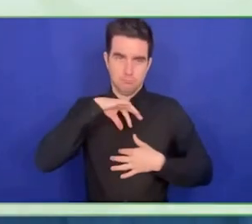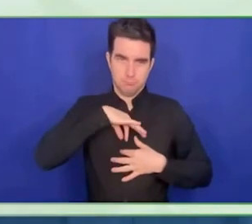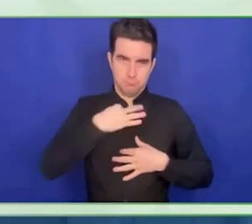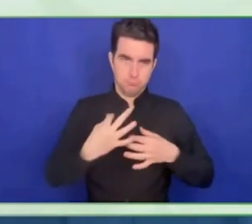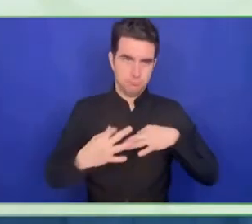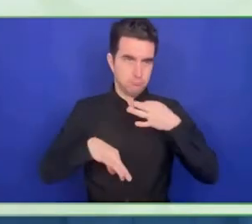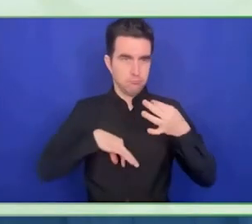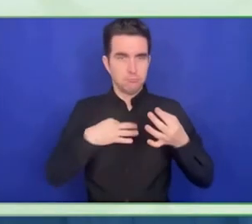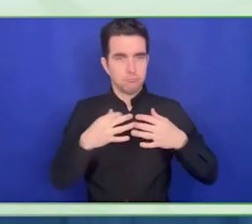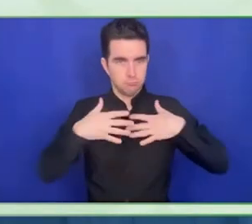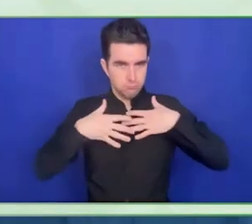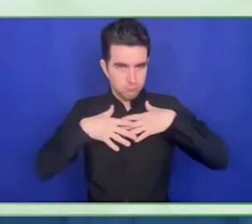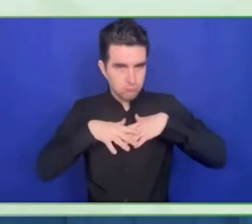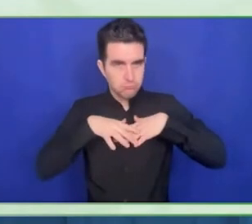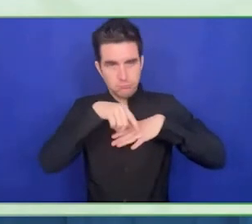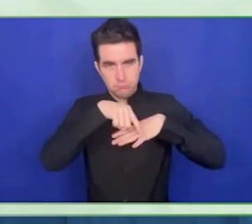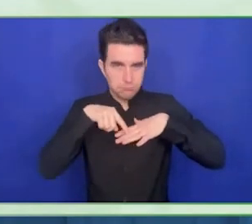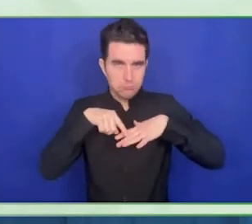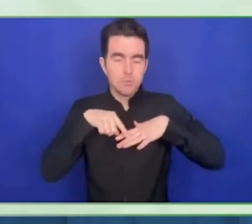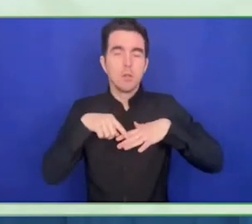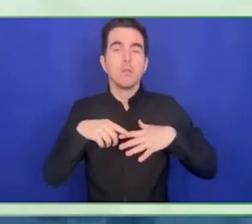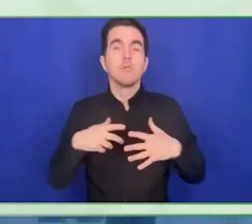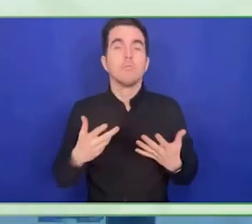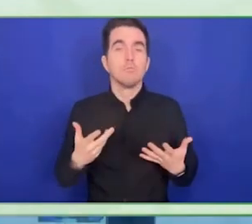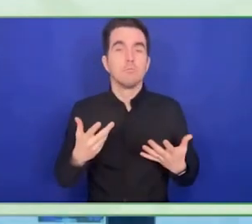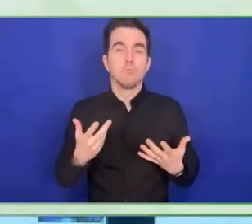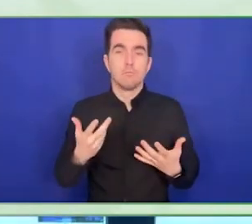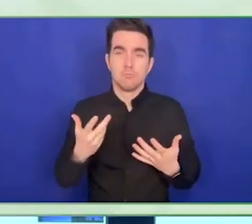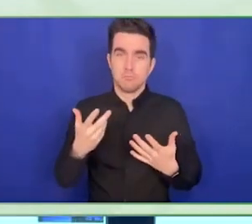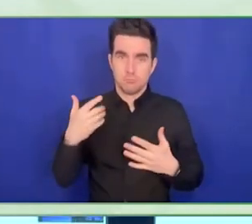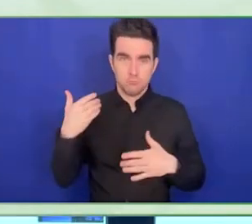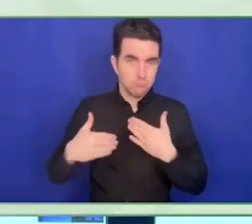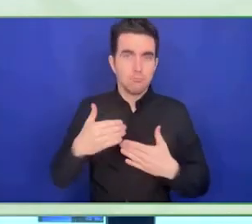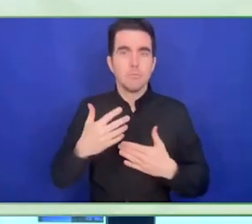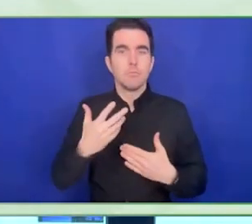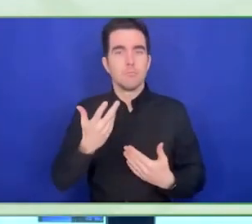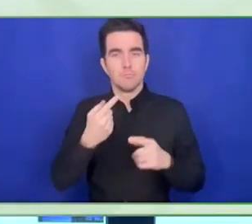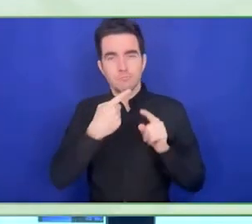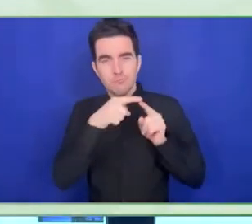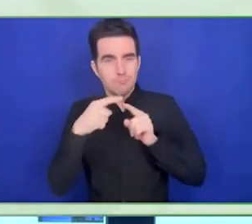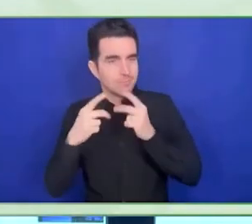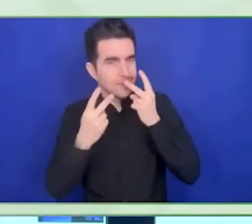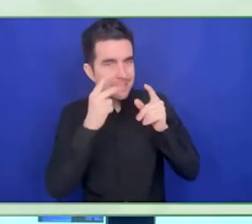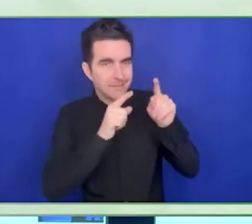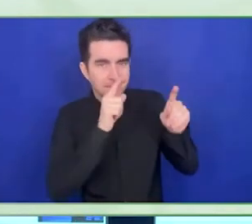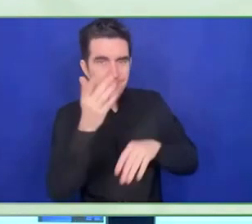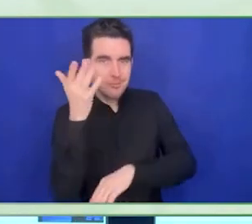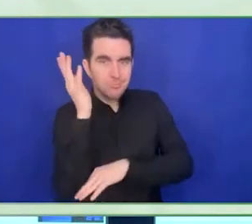Thank you, good morning, it is great to be here, I am an old white